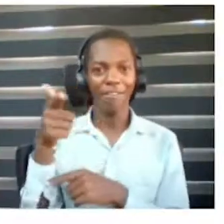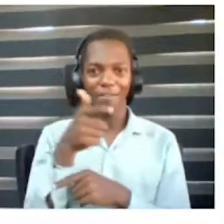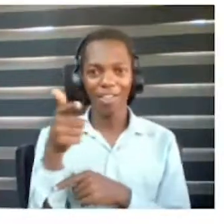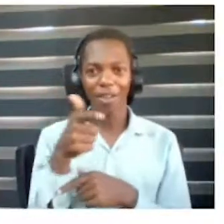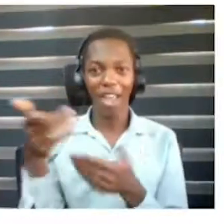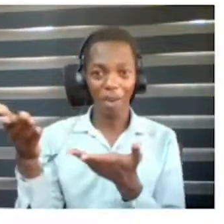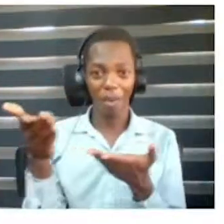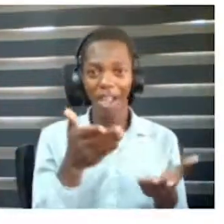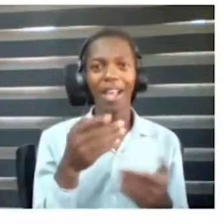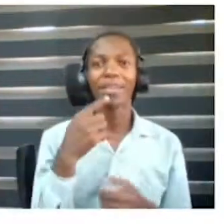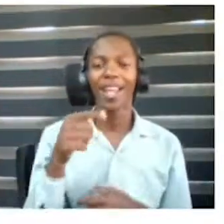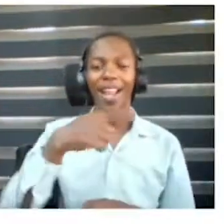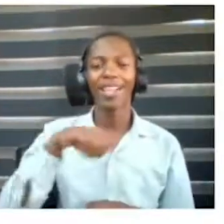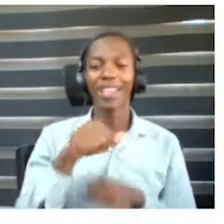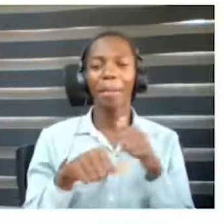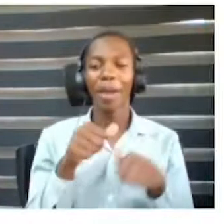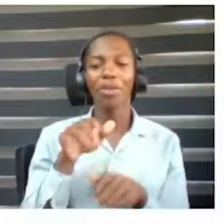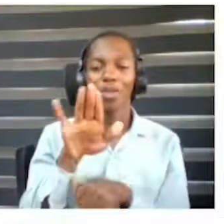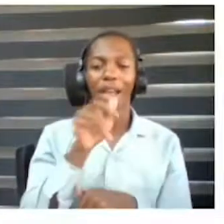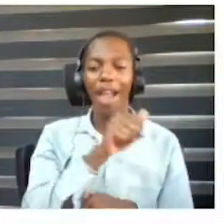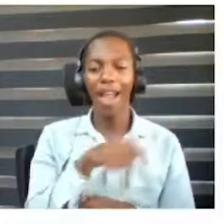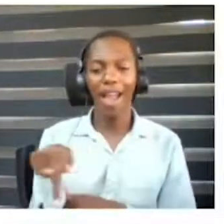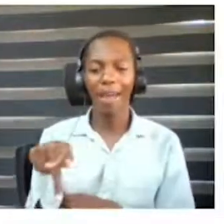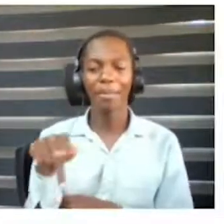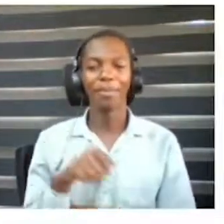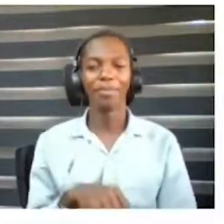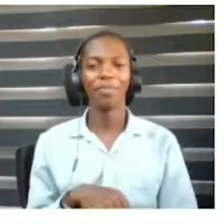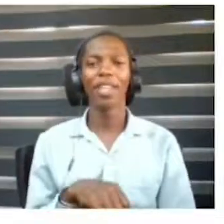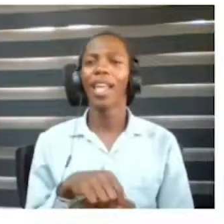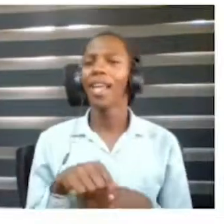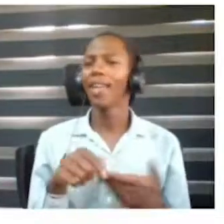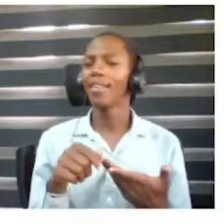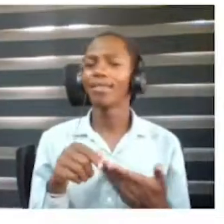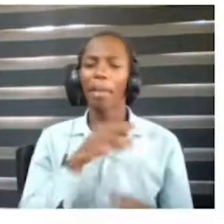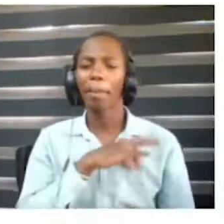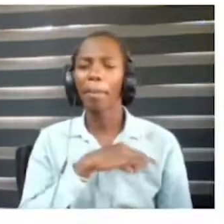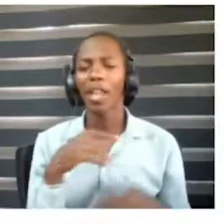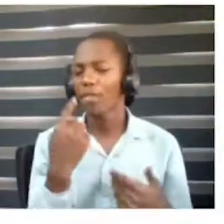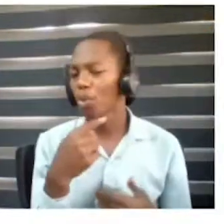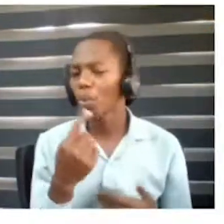Please tell us a bit more about your application and